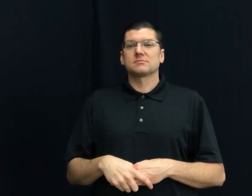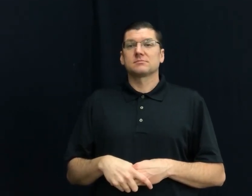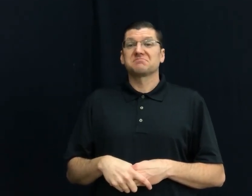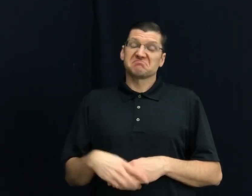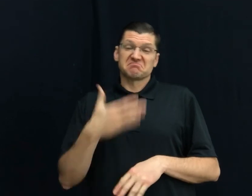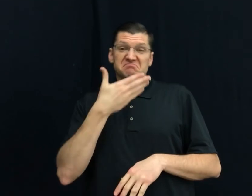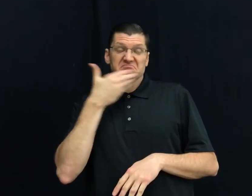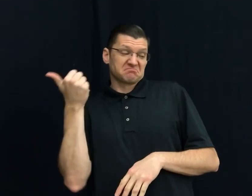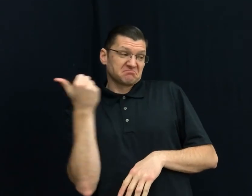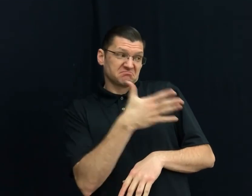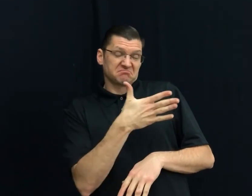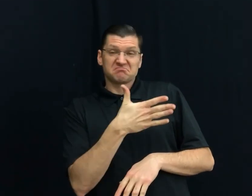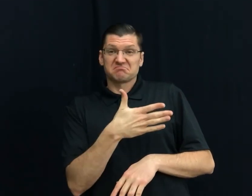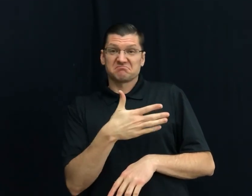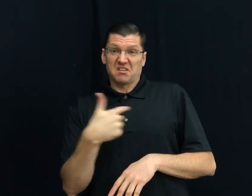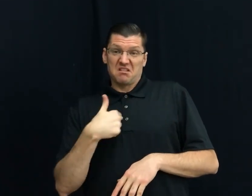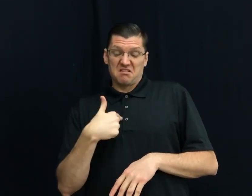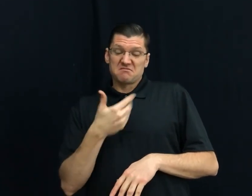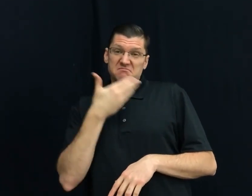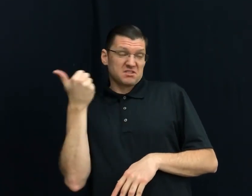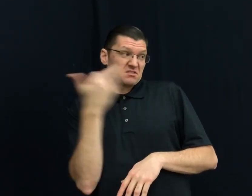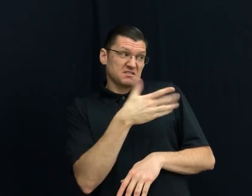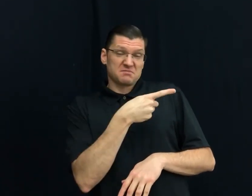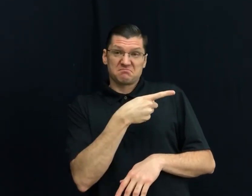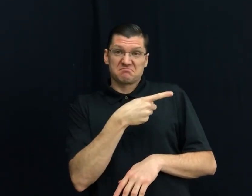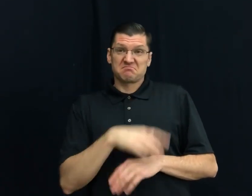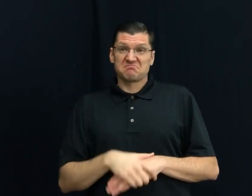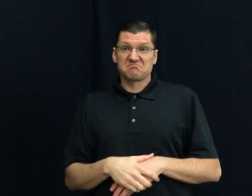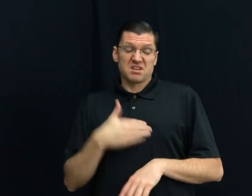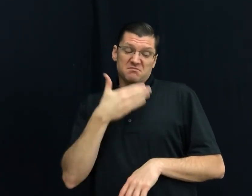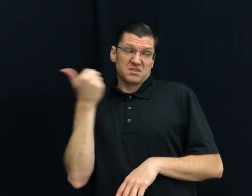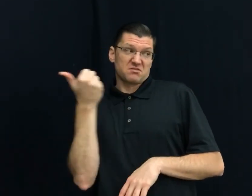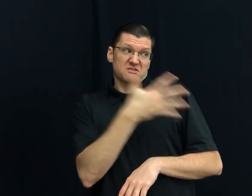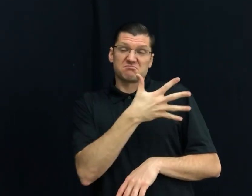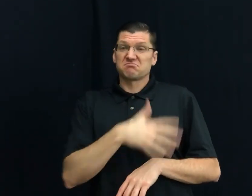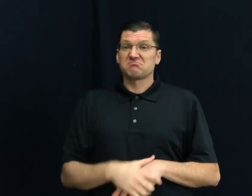73) THINKS THEY'RE BETTER THAN OTHERS